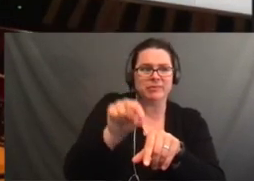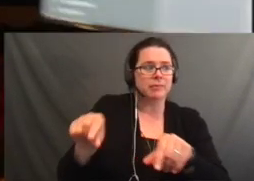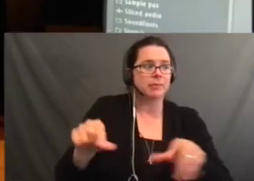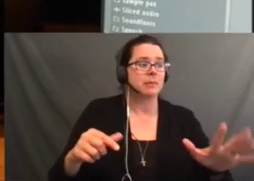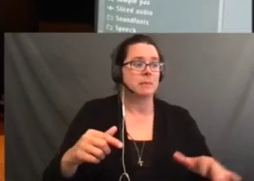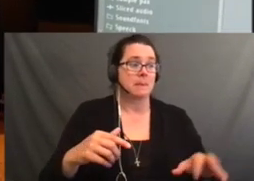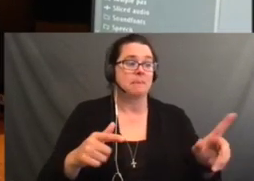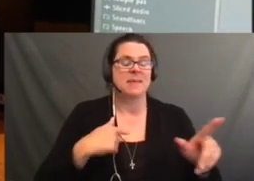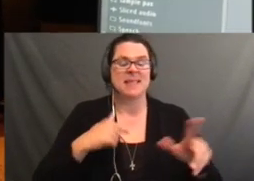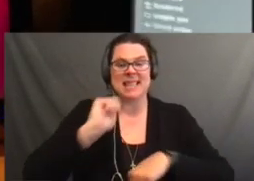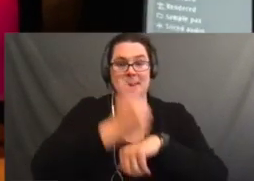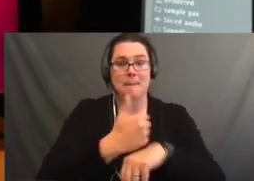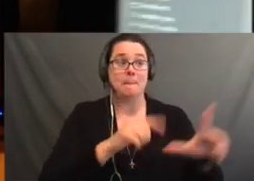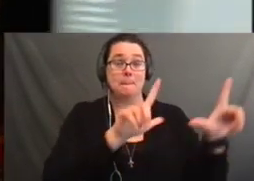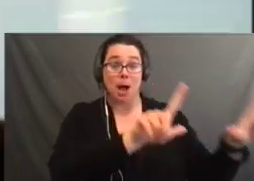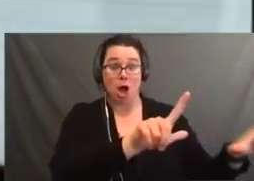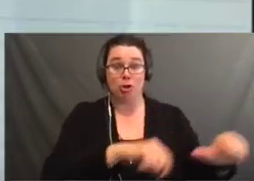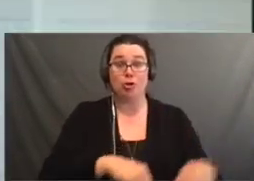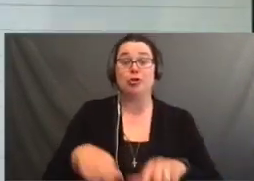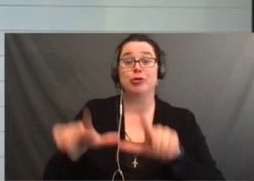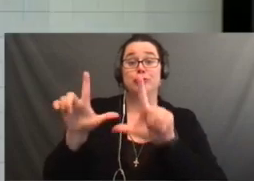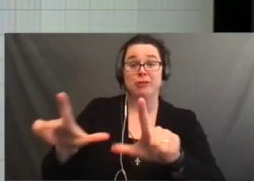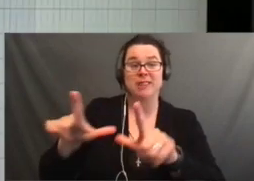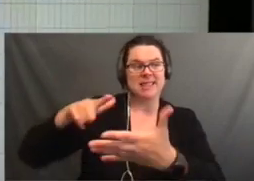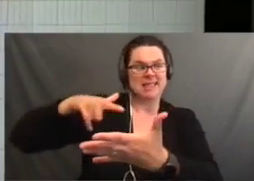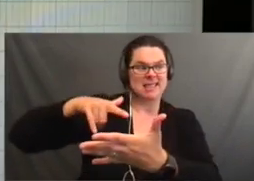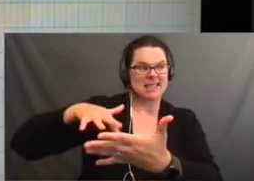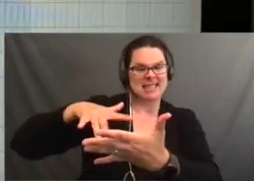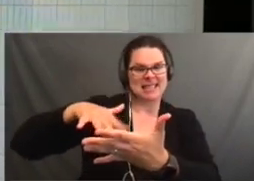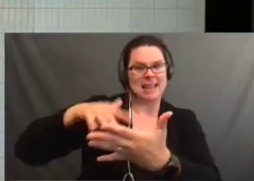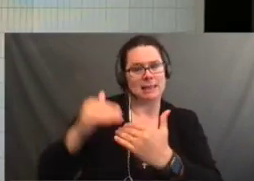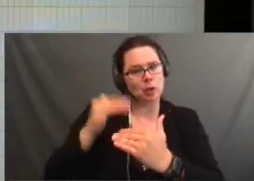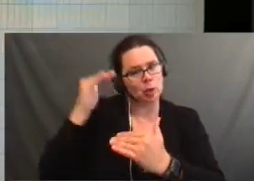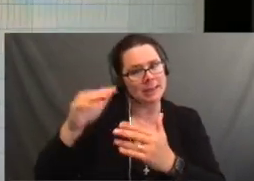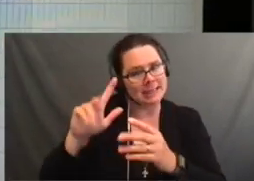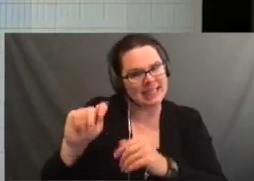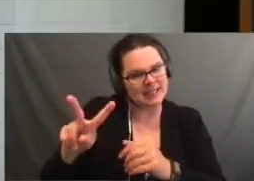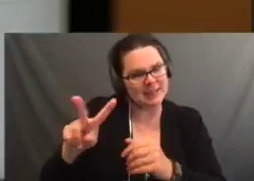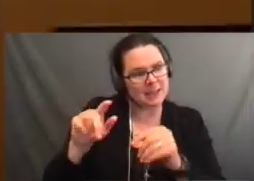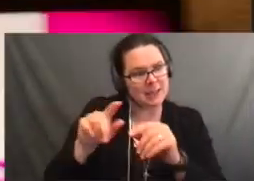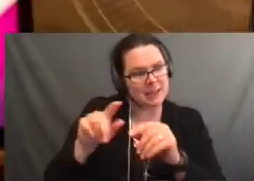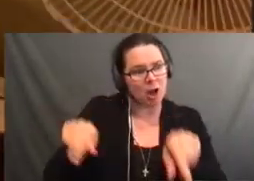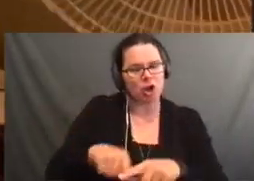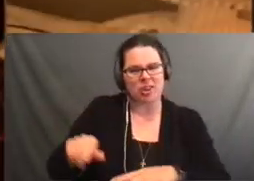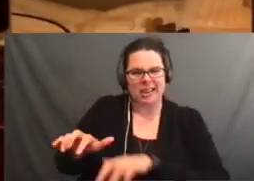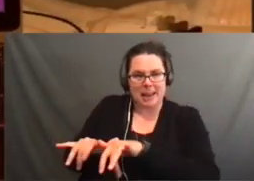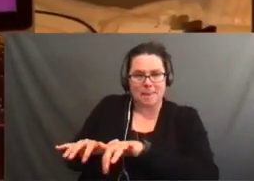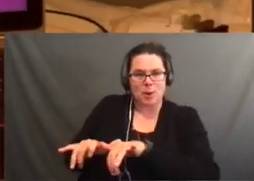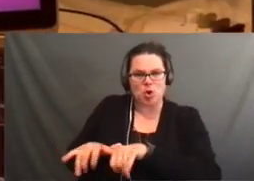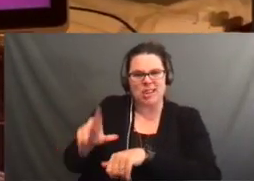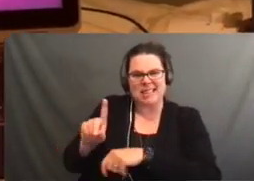Next, I added a high hat pattern. So this is what it sounds like. So next I added a kick just to give it more bounce to it.